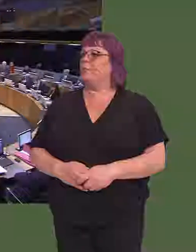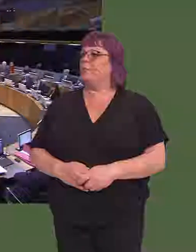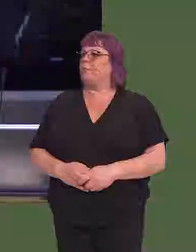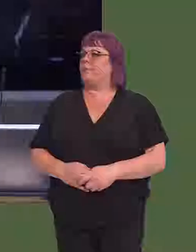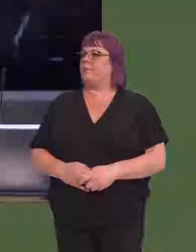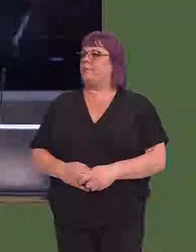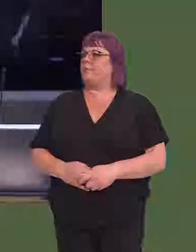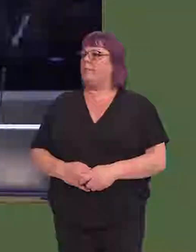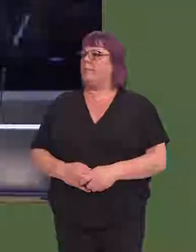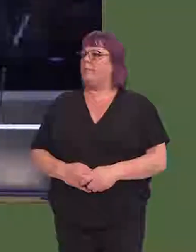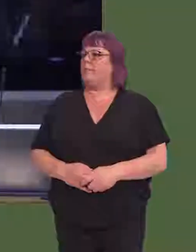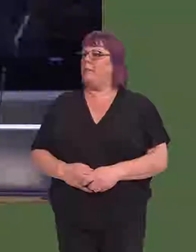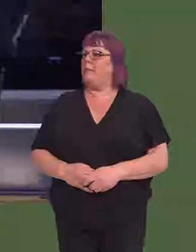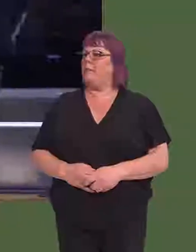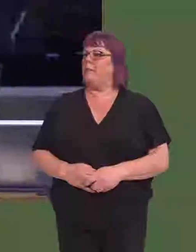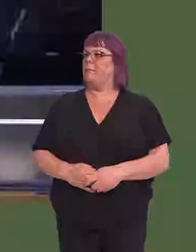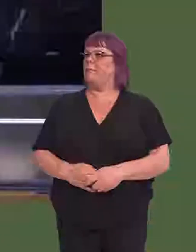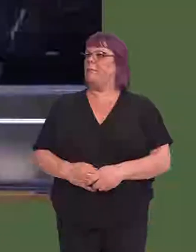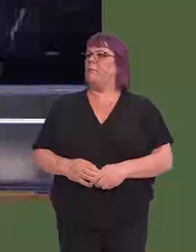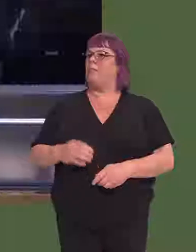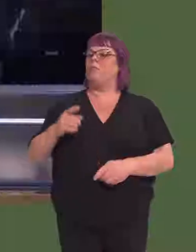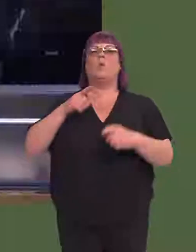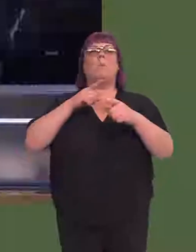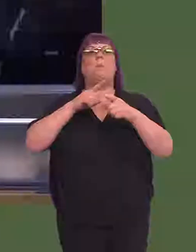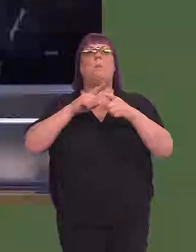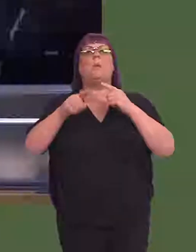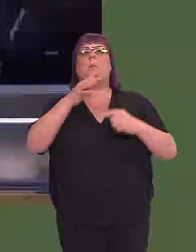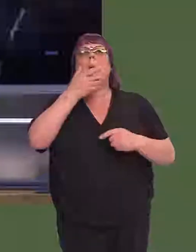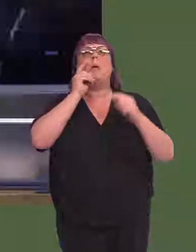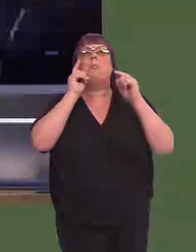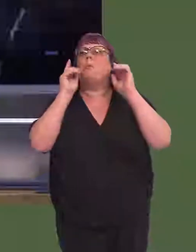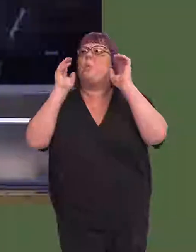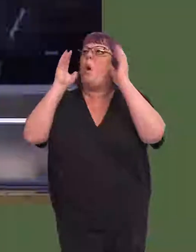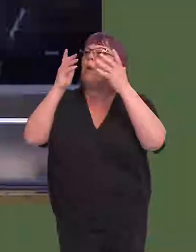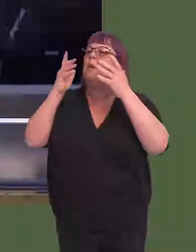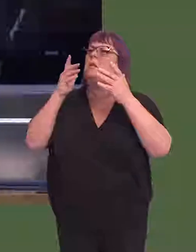always likely to be of less immediate concern to the average person in the street than issues